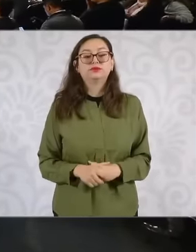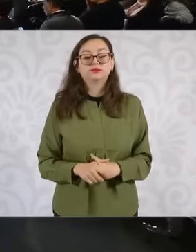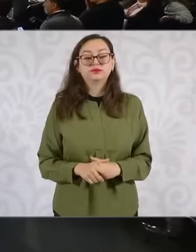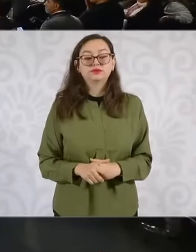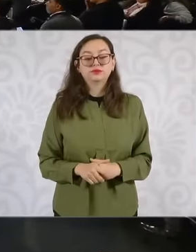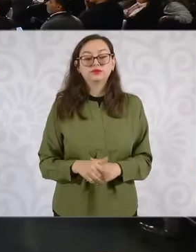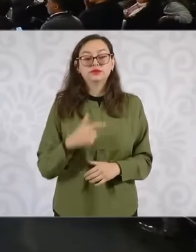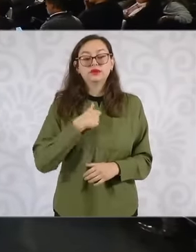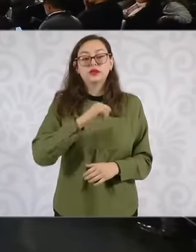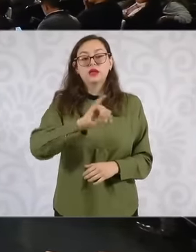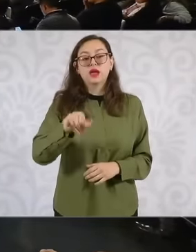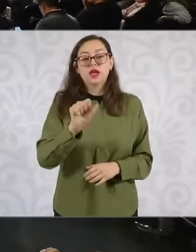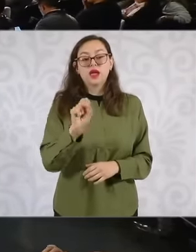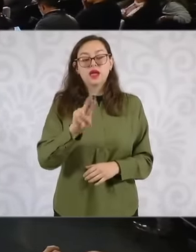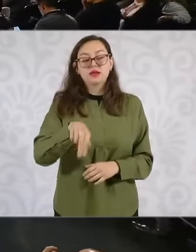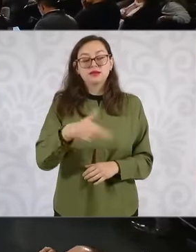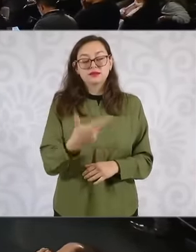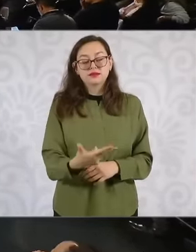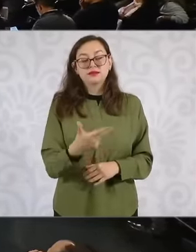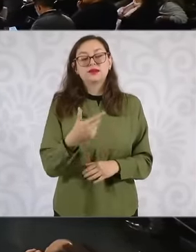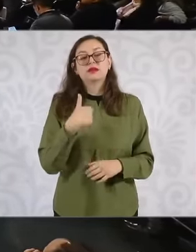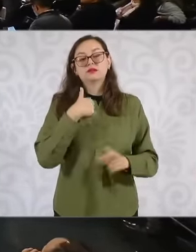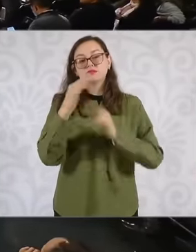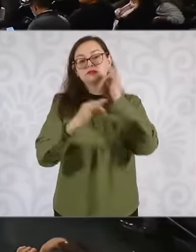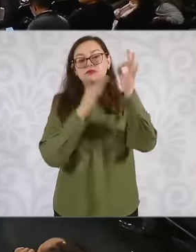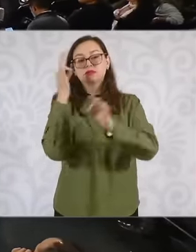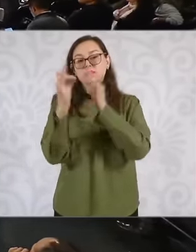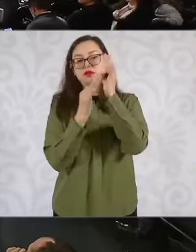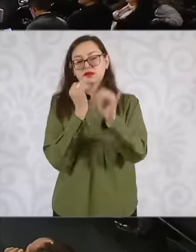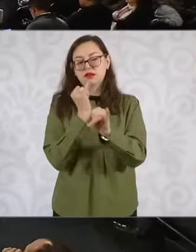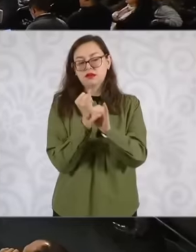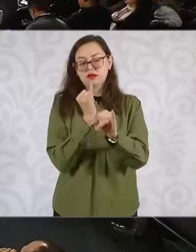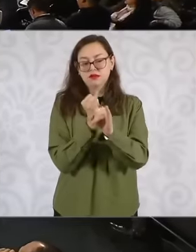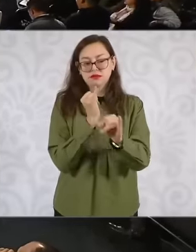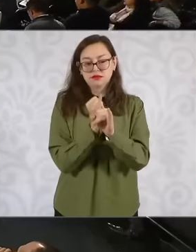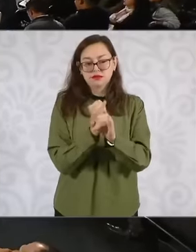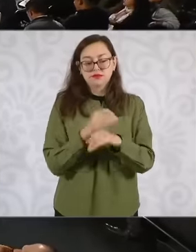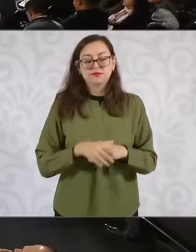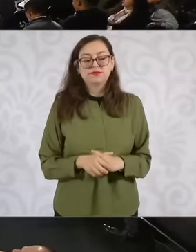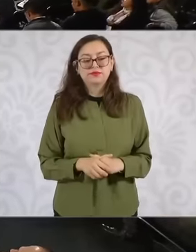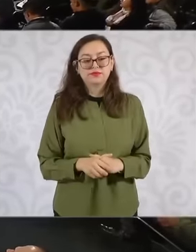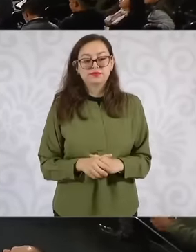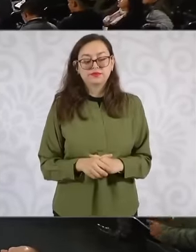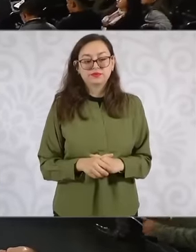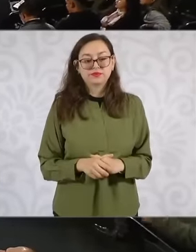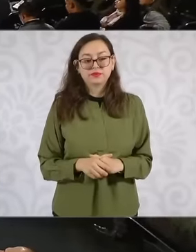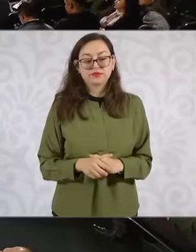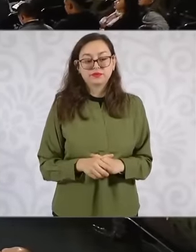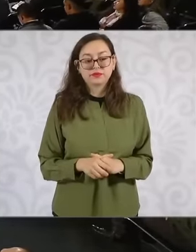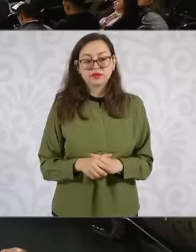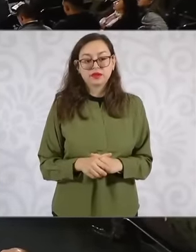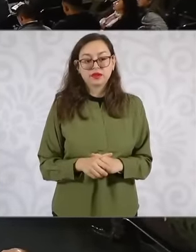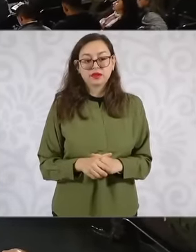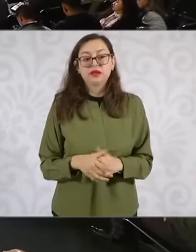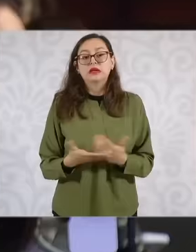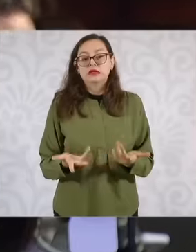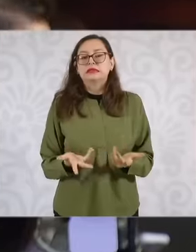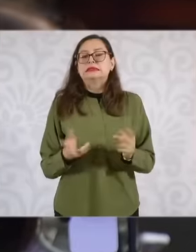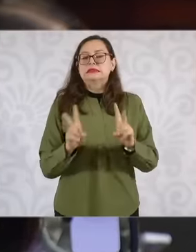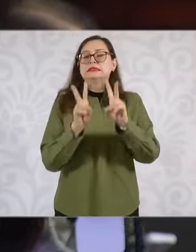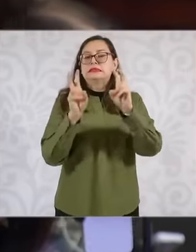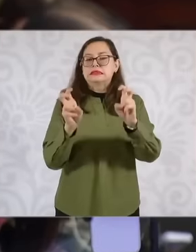have Salazar from the newscast in networks regarding the issue of housing, well,